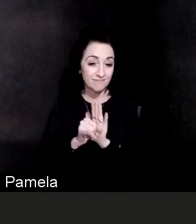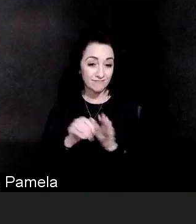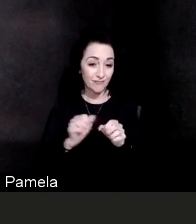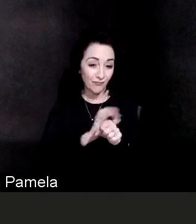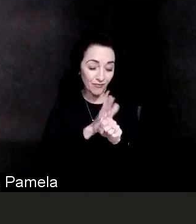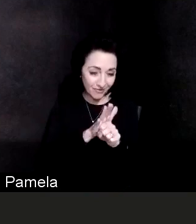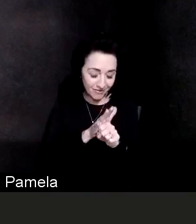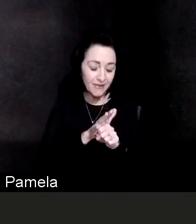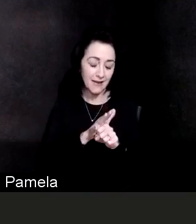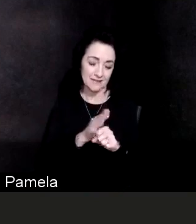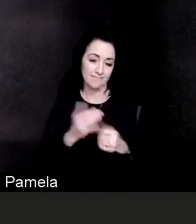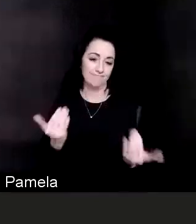will then eventually